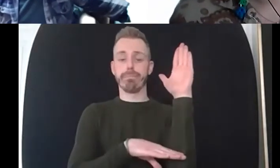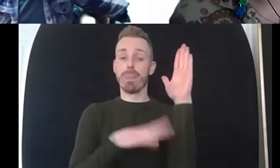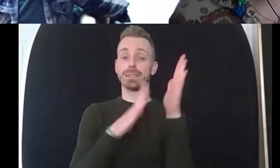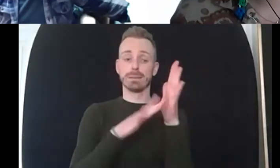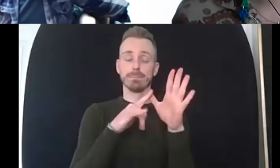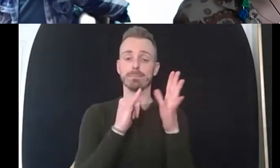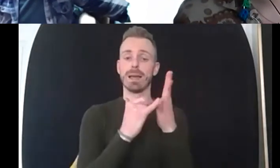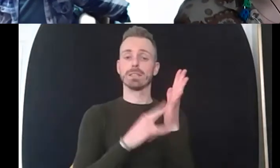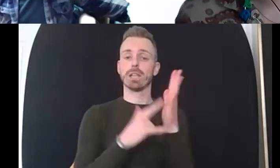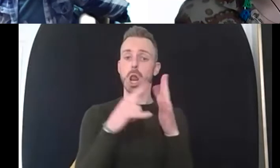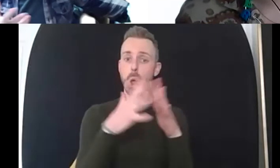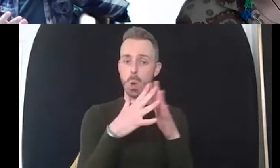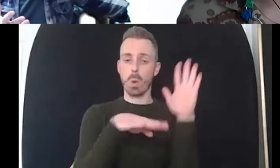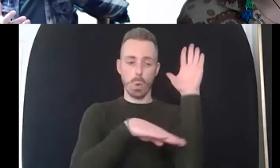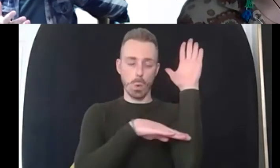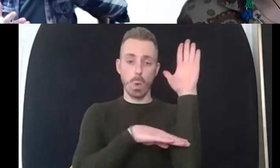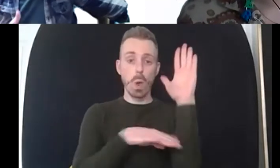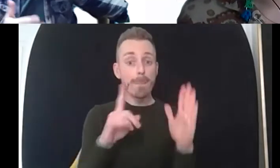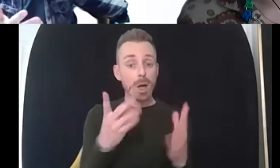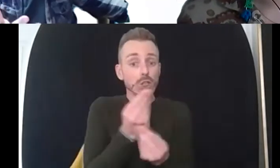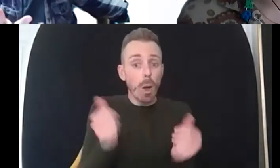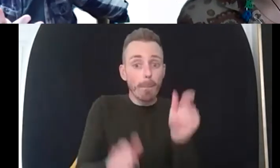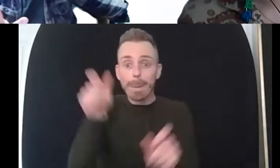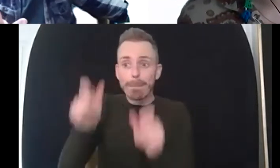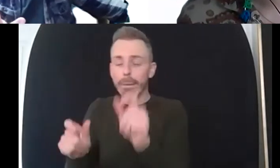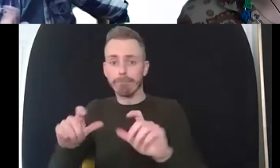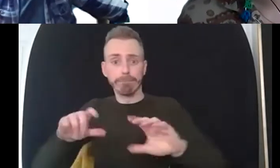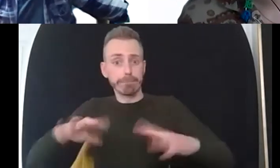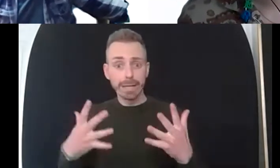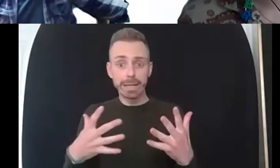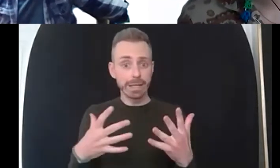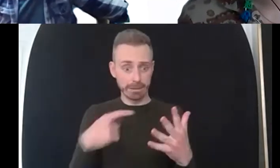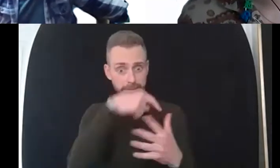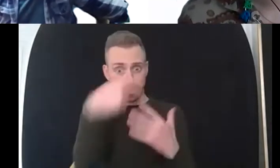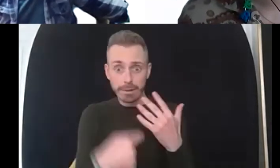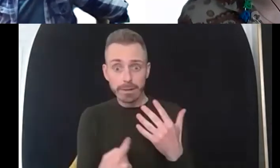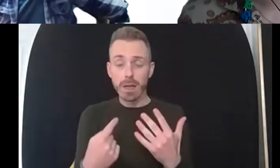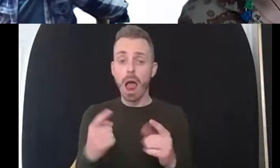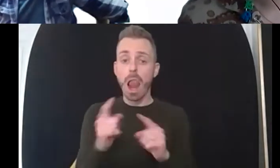you know thinking about um the young person who's coming out whose family um decide that um they